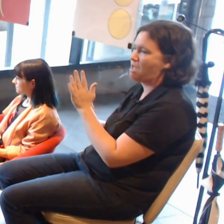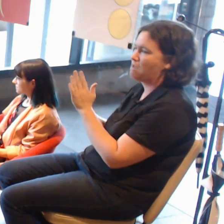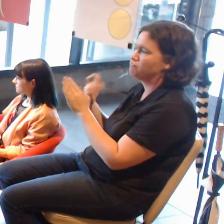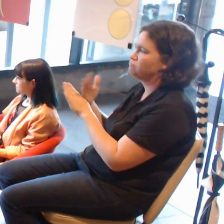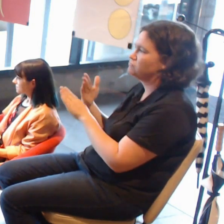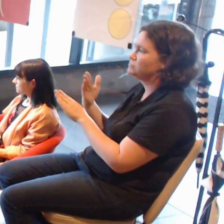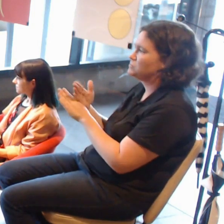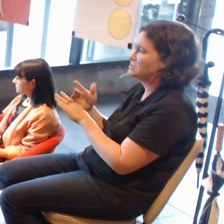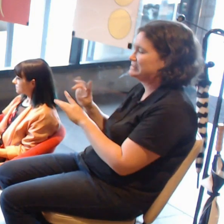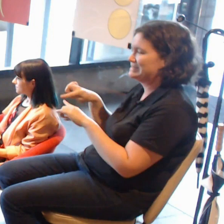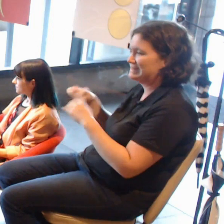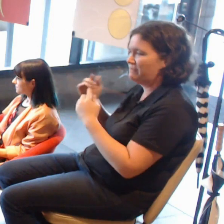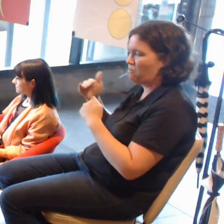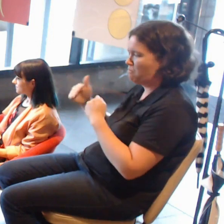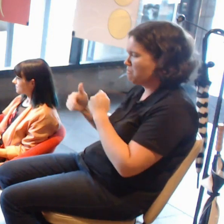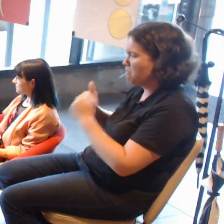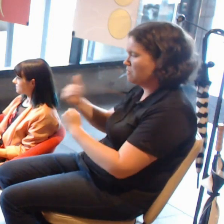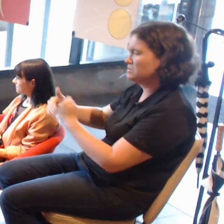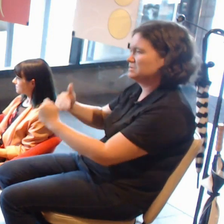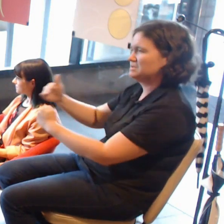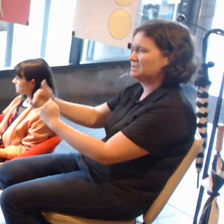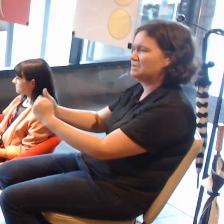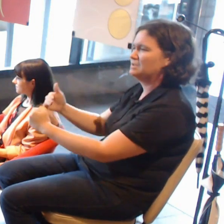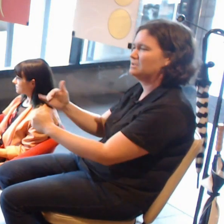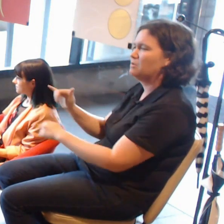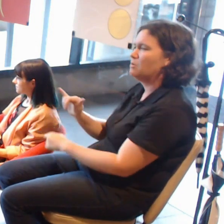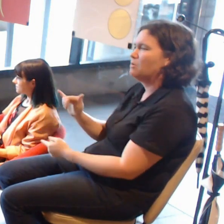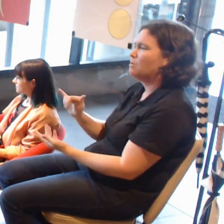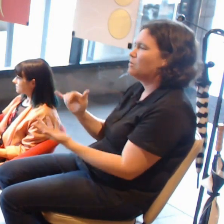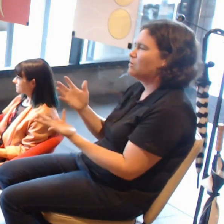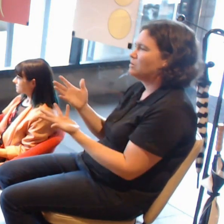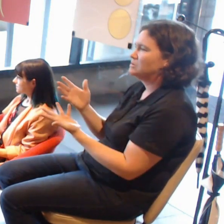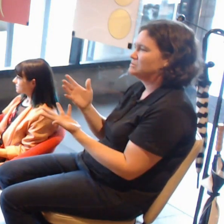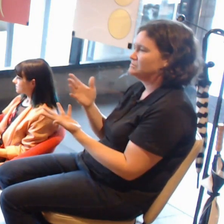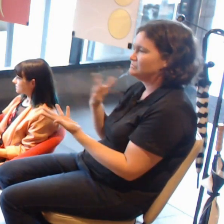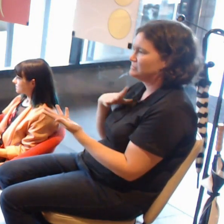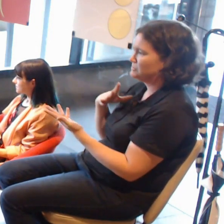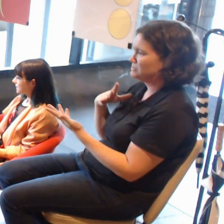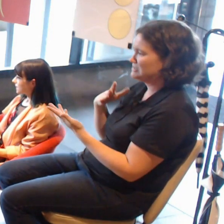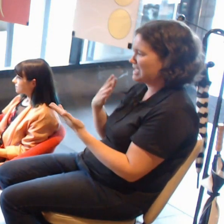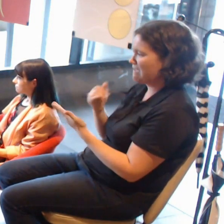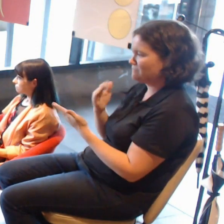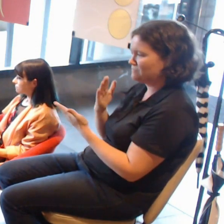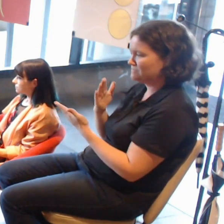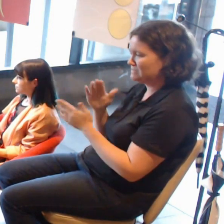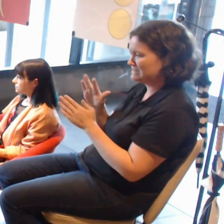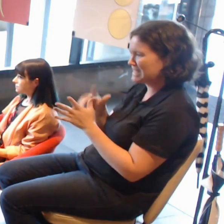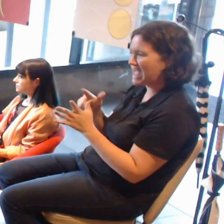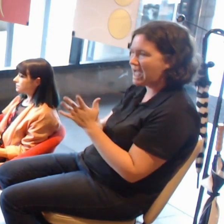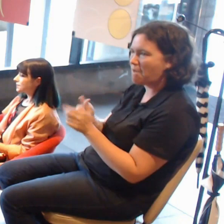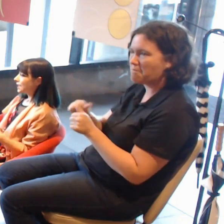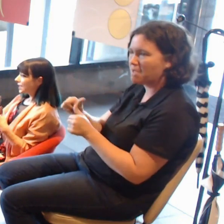Did it get over the line because there was a real-world element? What is the current view?